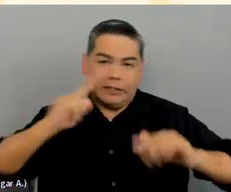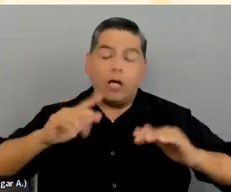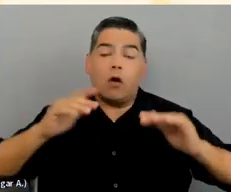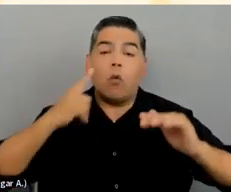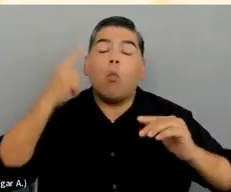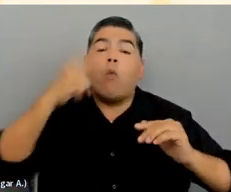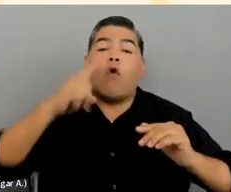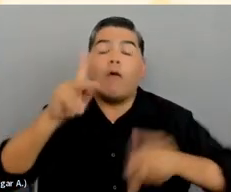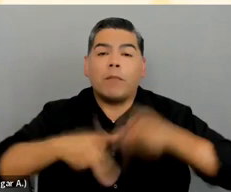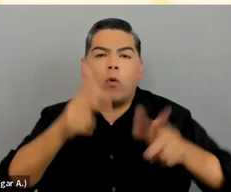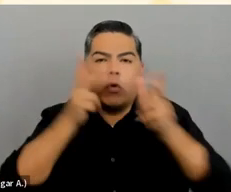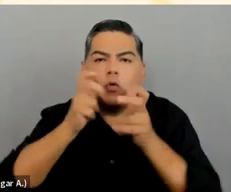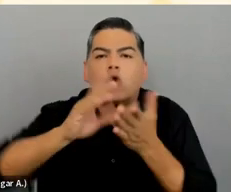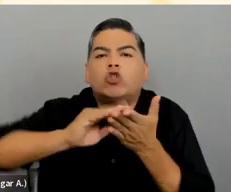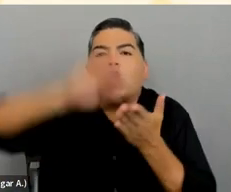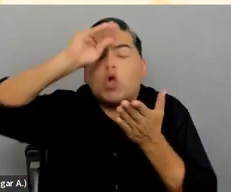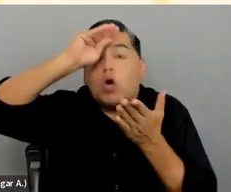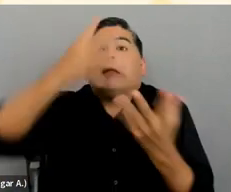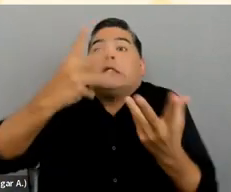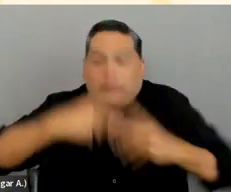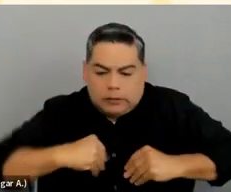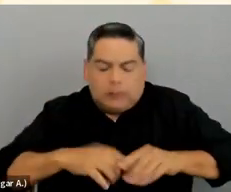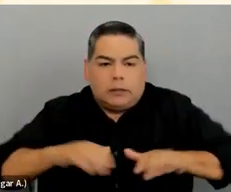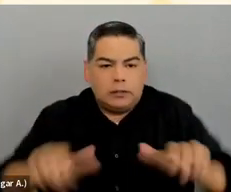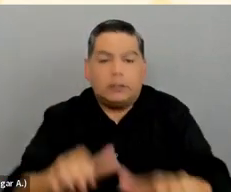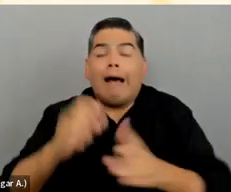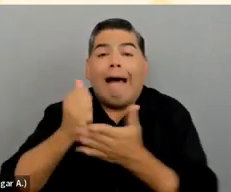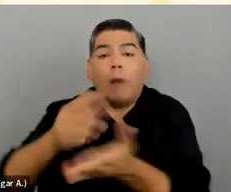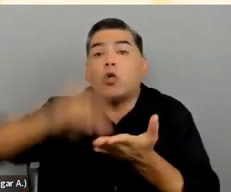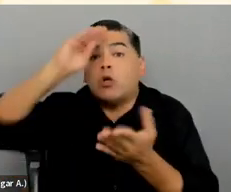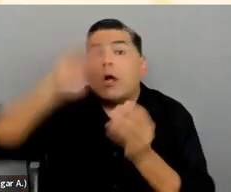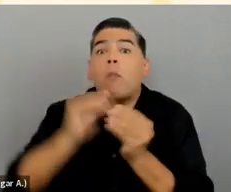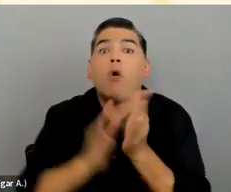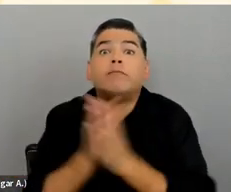It helps make learning much more effective. It helps make learning much more efficient.